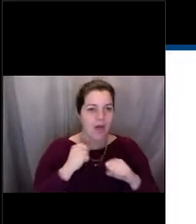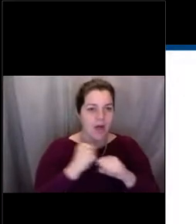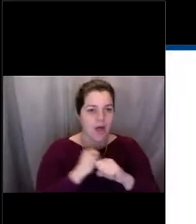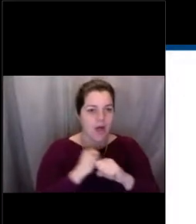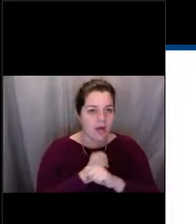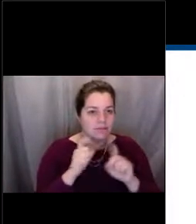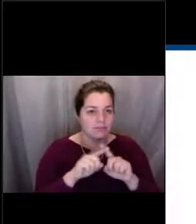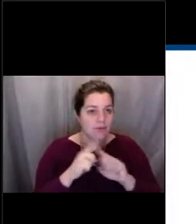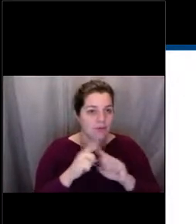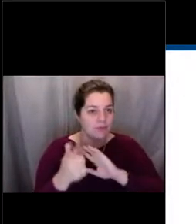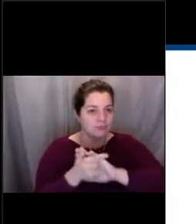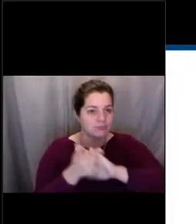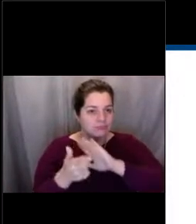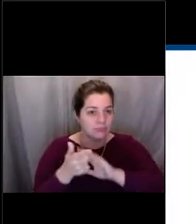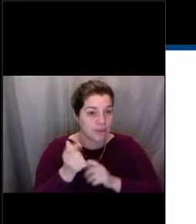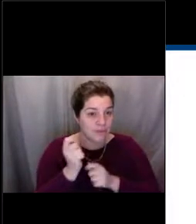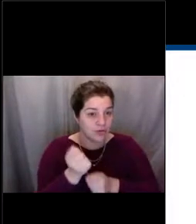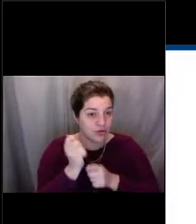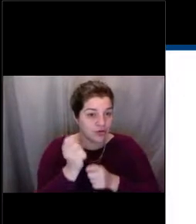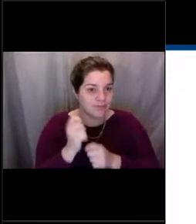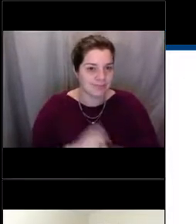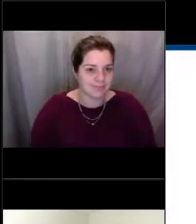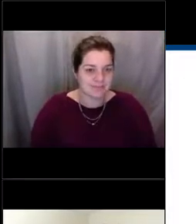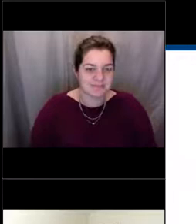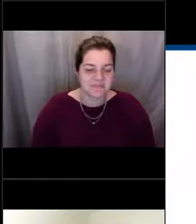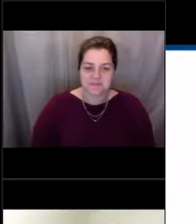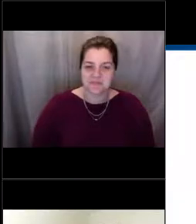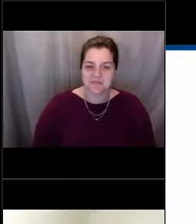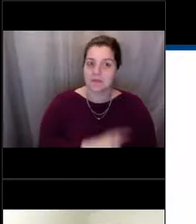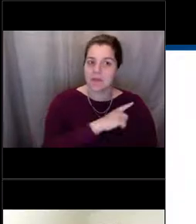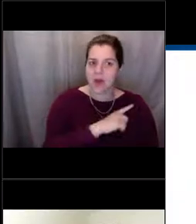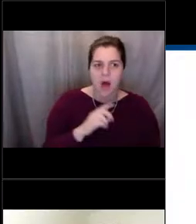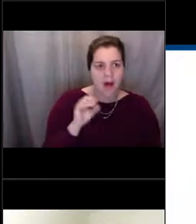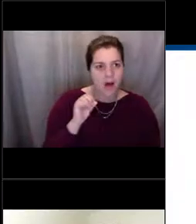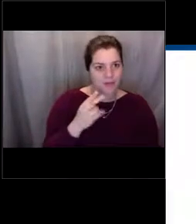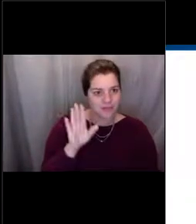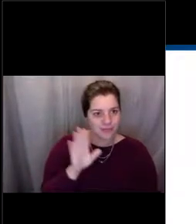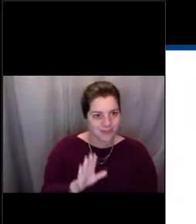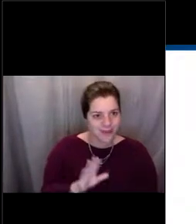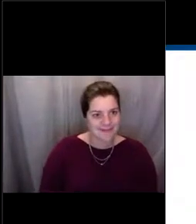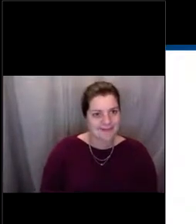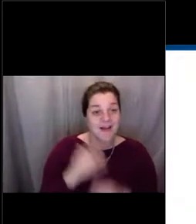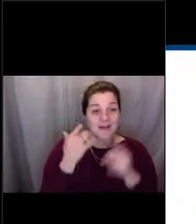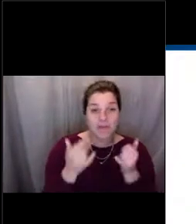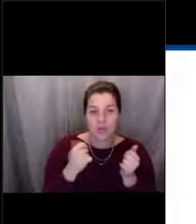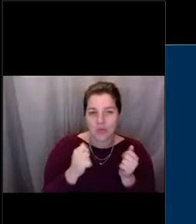[Lisa] Great, well, maybe we should stop for some questions, 'cause I know that you guys have another video